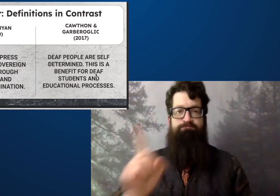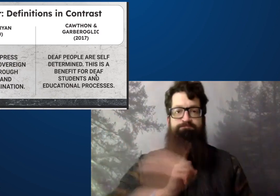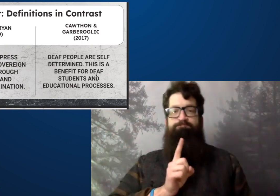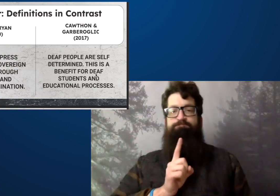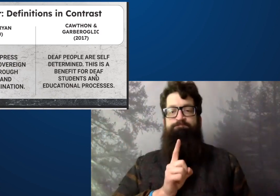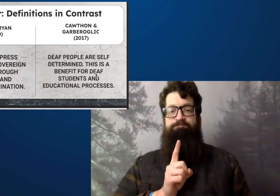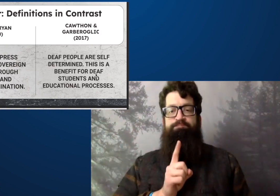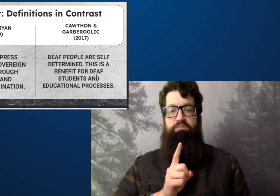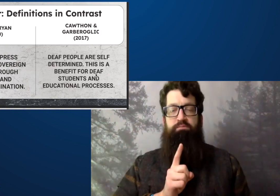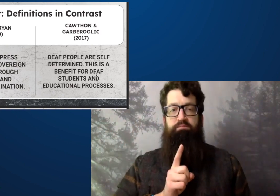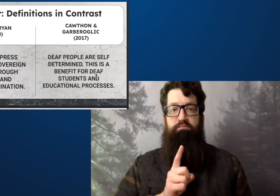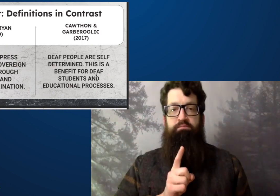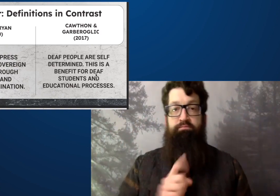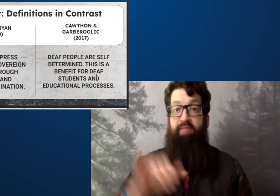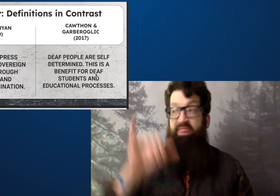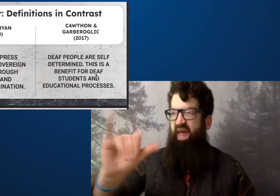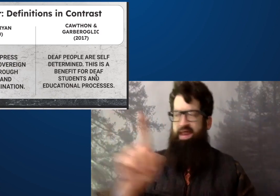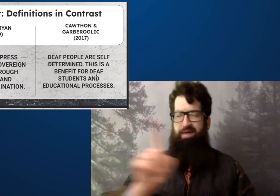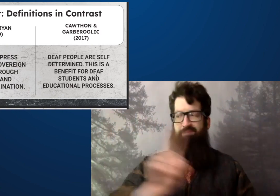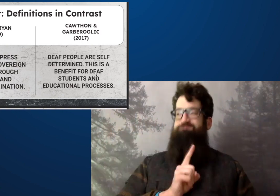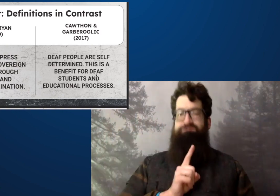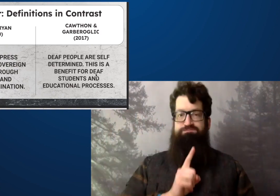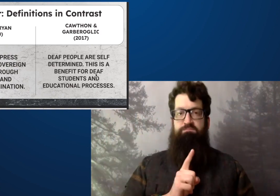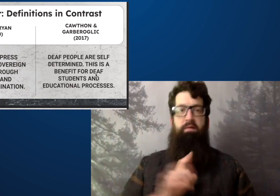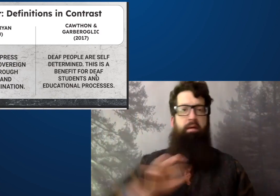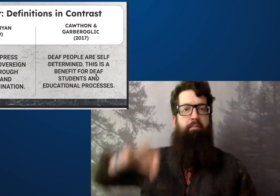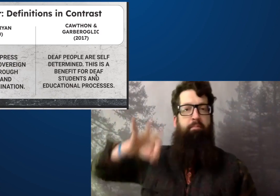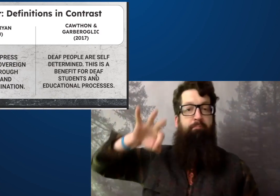Deaf people don't want deaf people are selfdetermined.